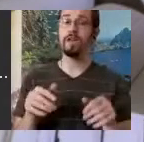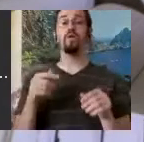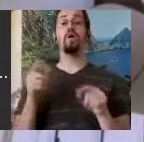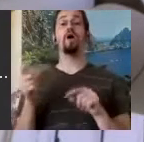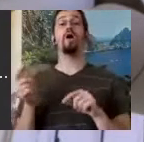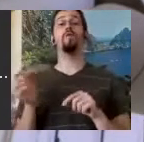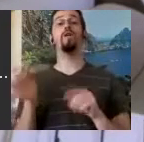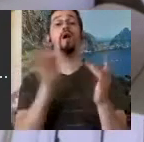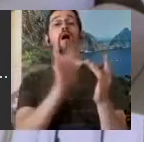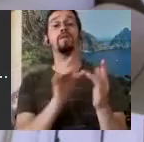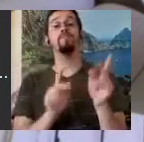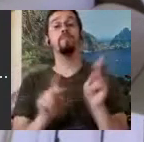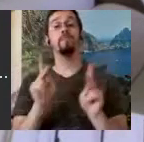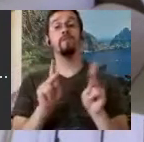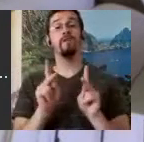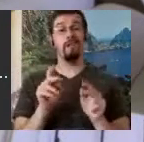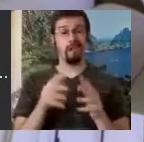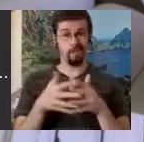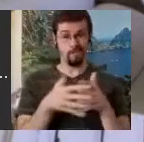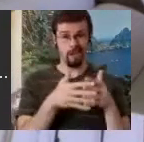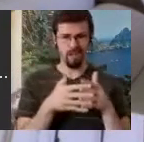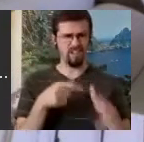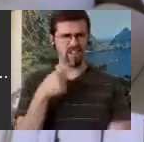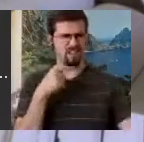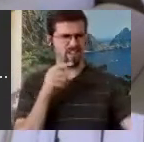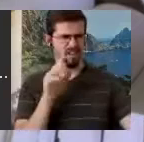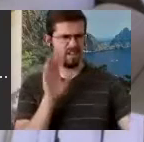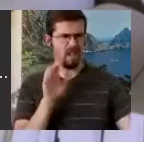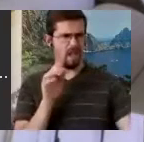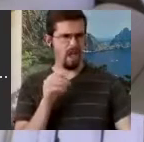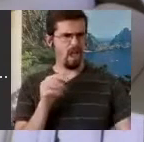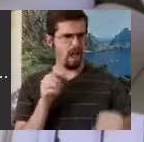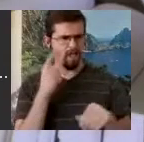could write sign language. What if we try?" and everybody kind of thought I was nuts